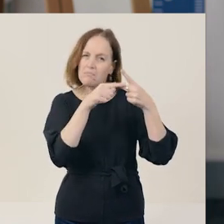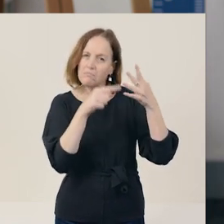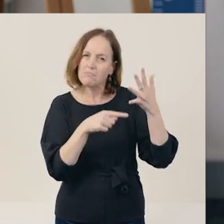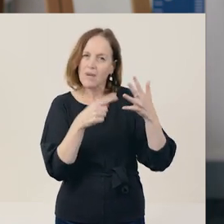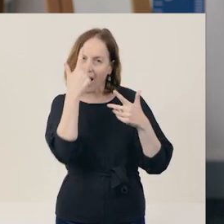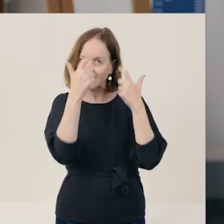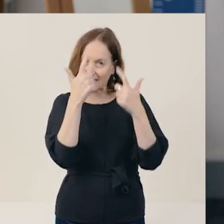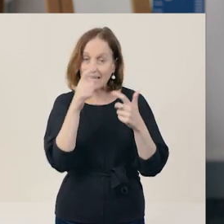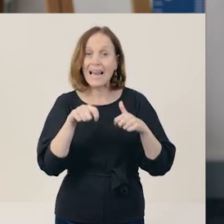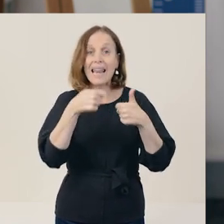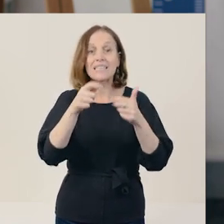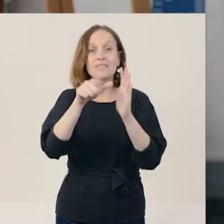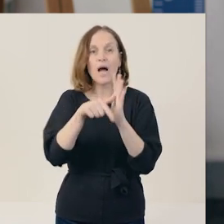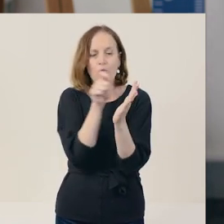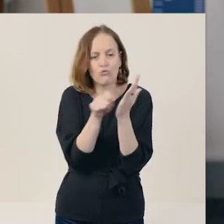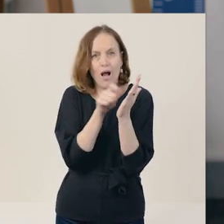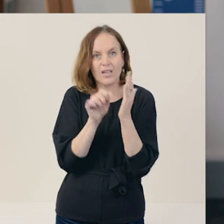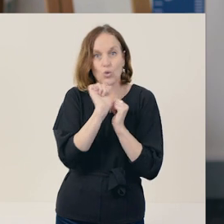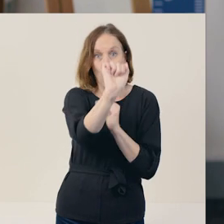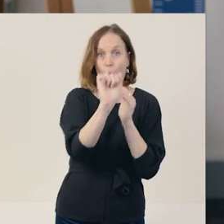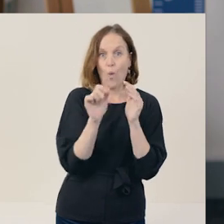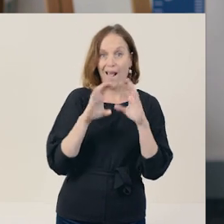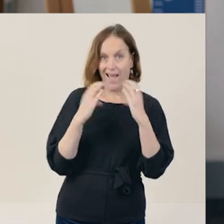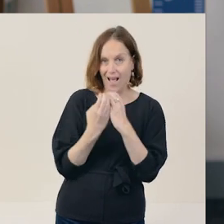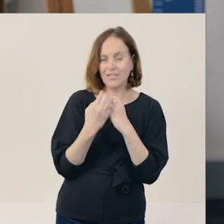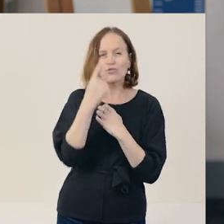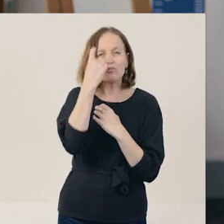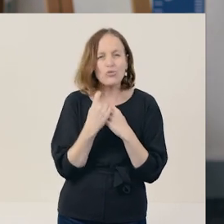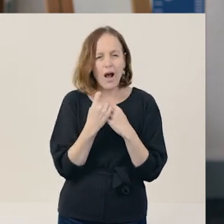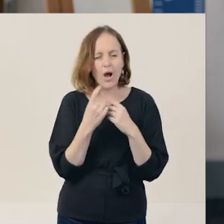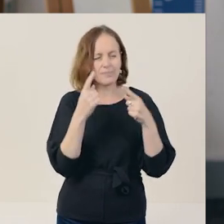Next time you are asked to write for class, try to use some of these tips.